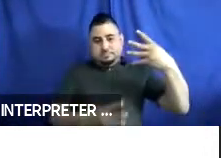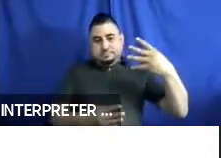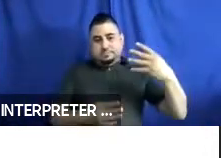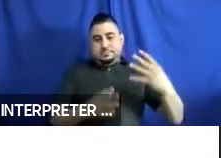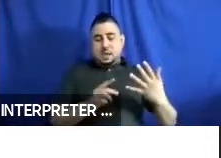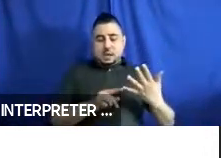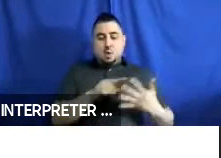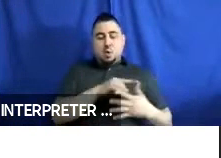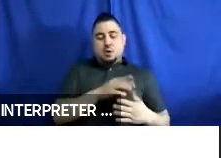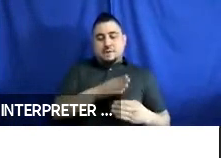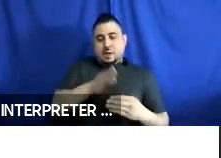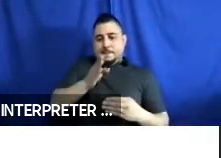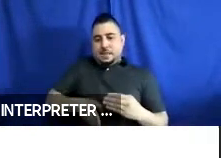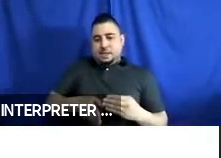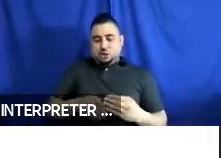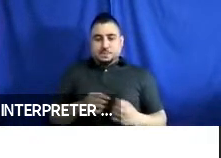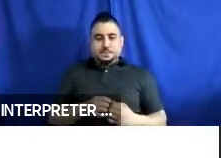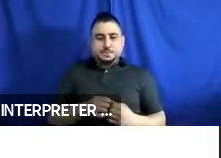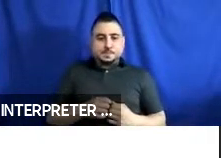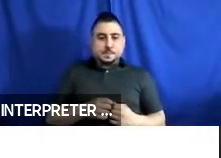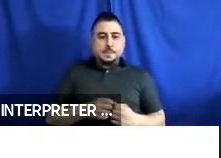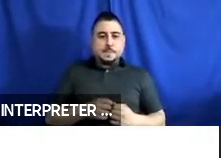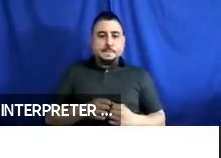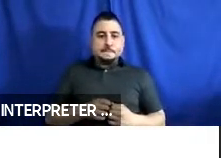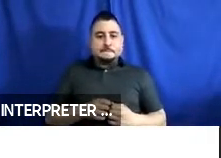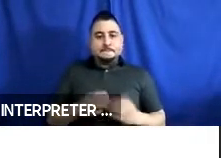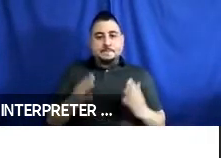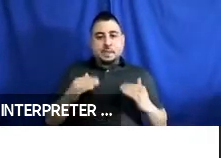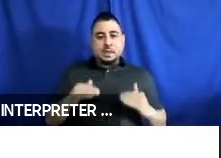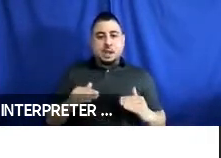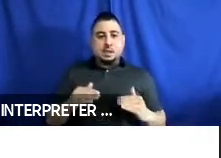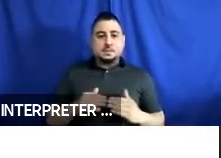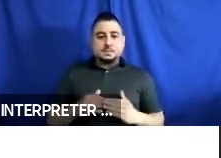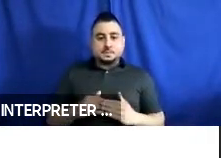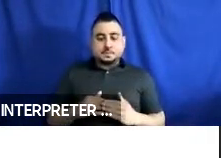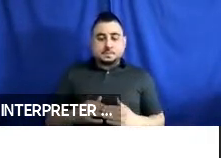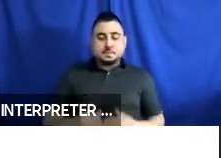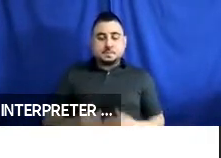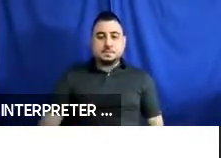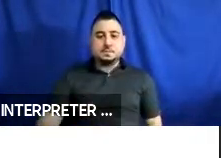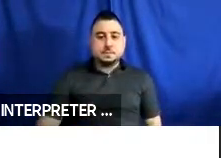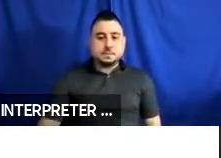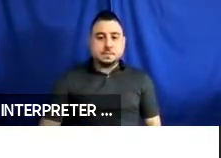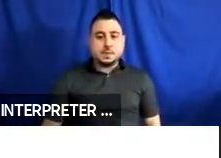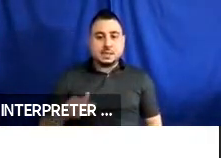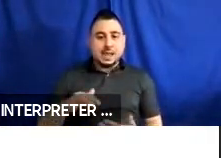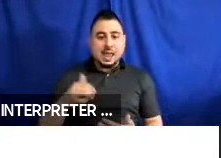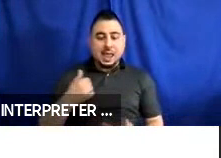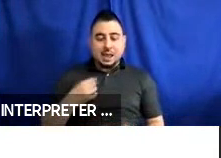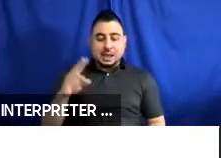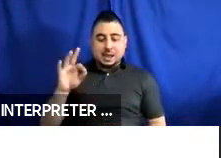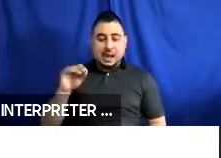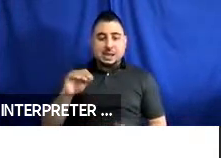of completion. Next. So, the study had 90 total participants which